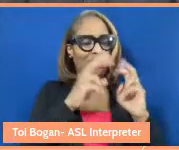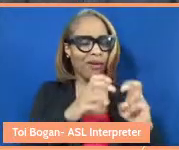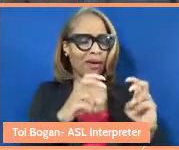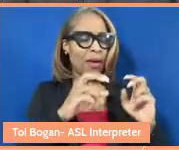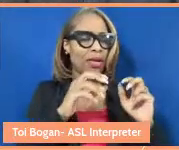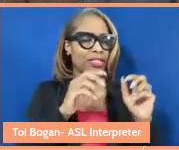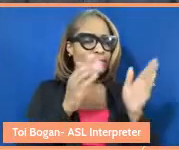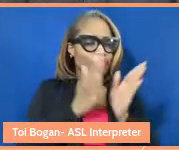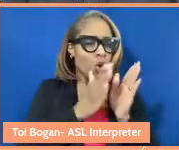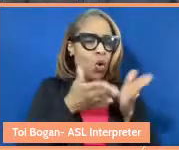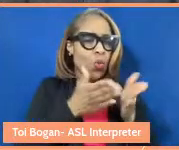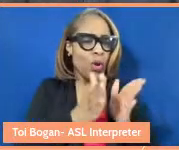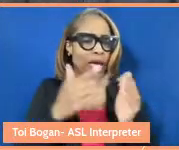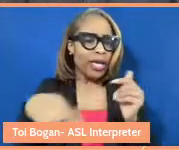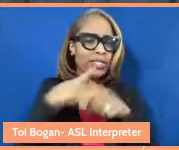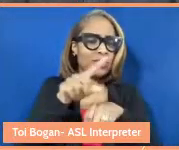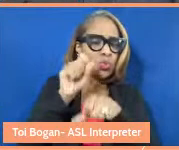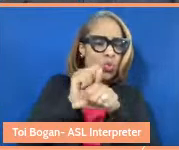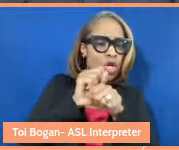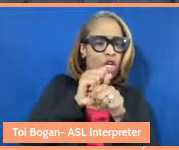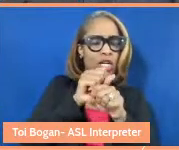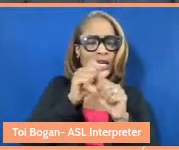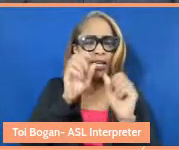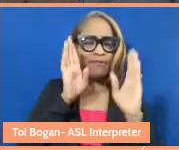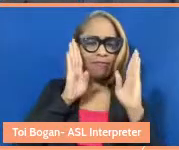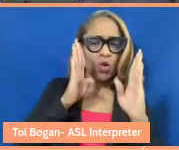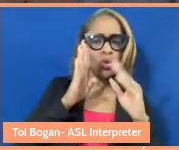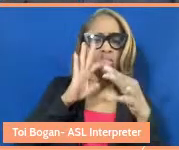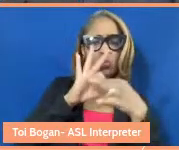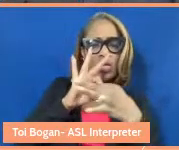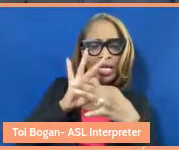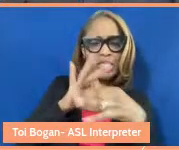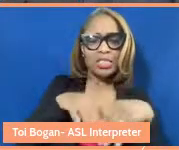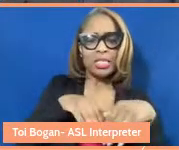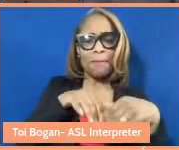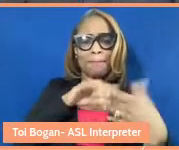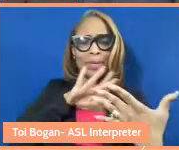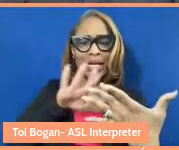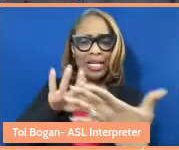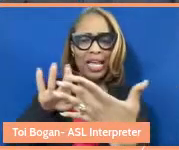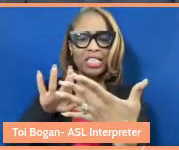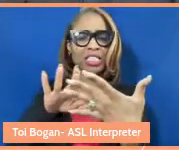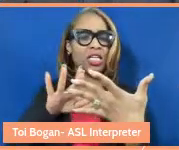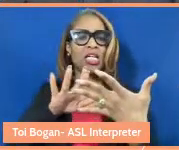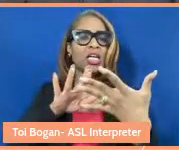deep focus on relationship and connection actually becomes a lens or a portal into